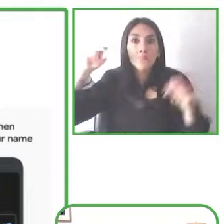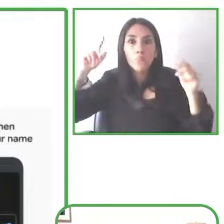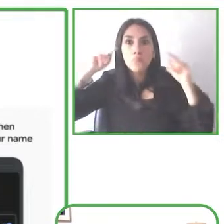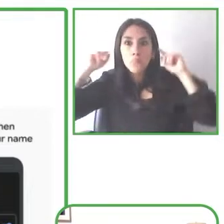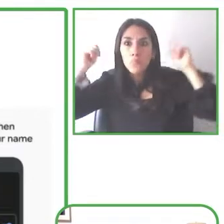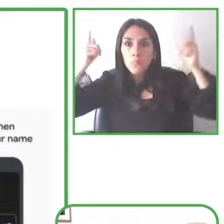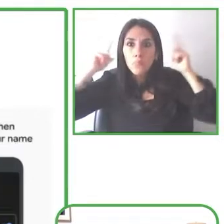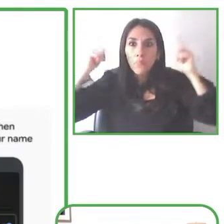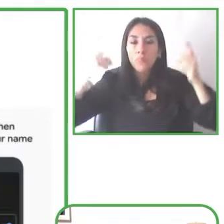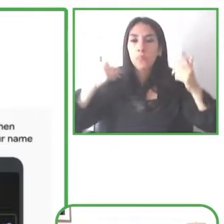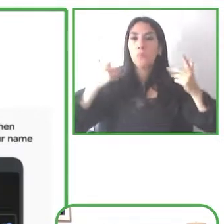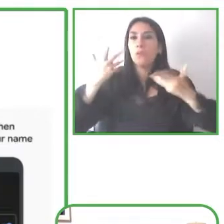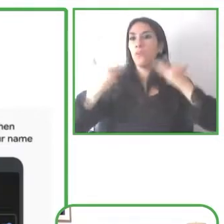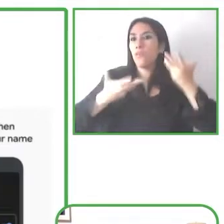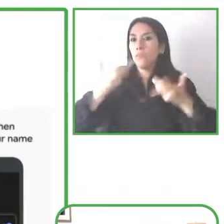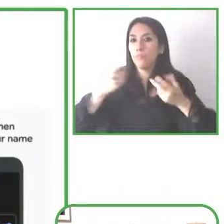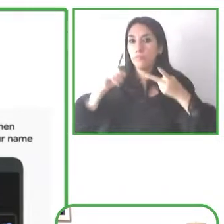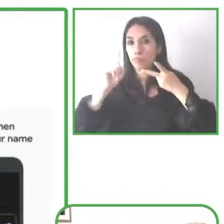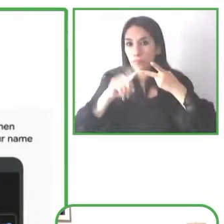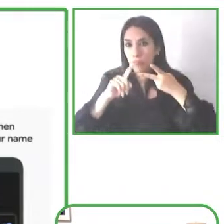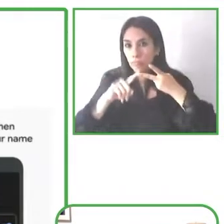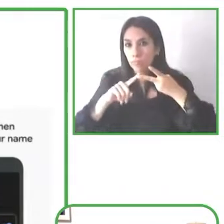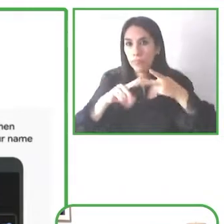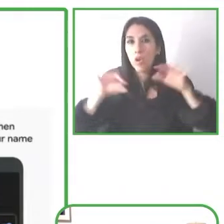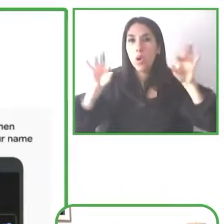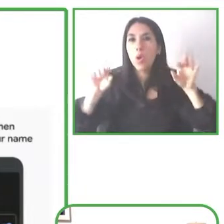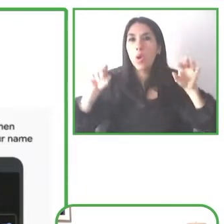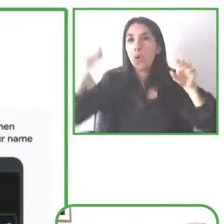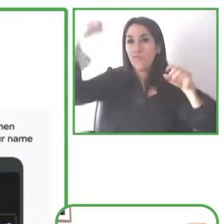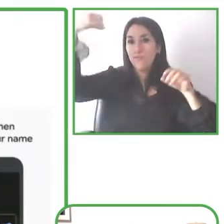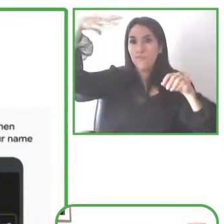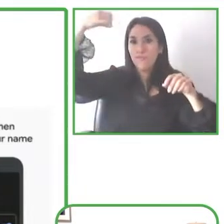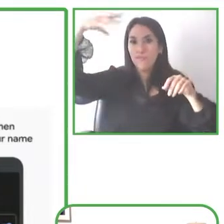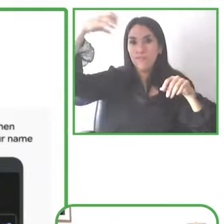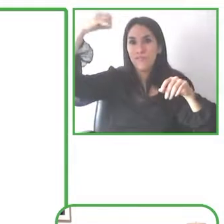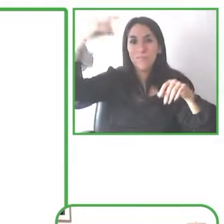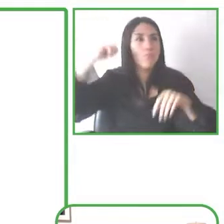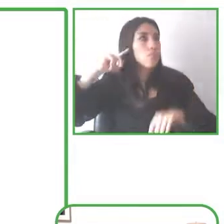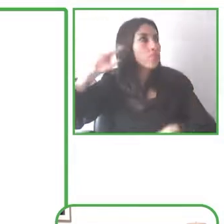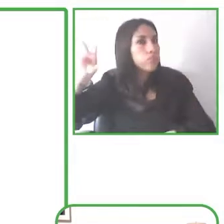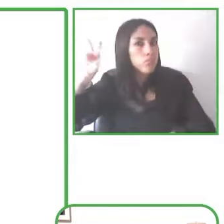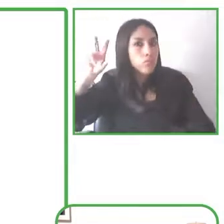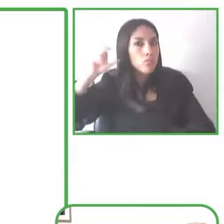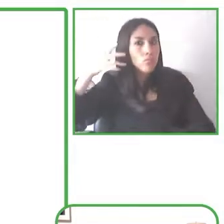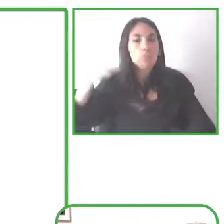so you can take action and respond more quickly.